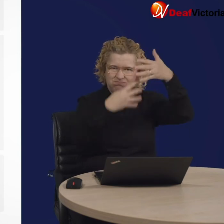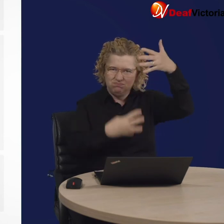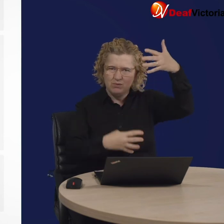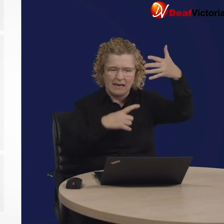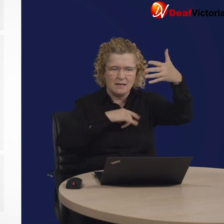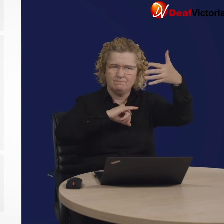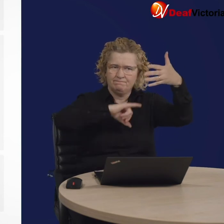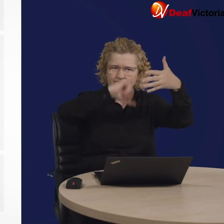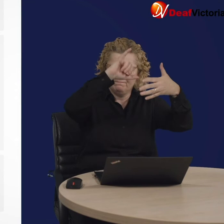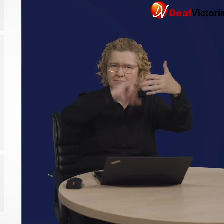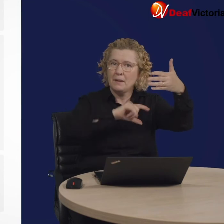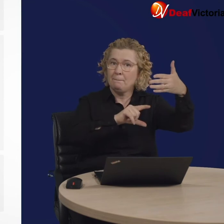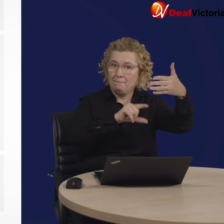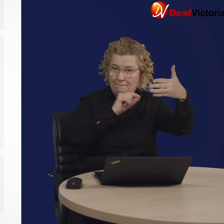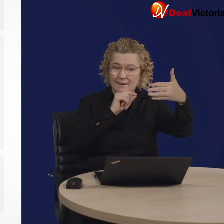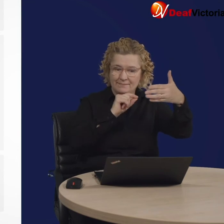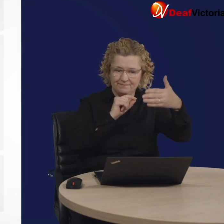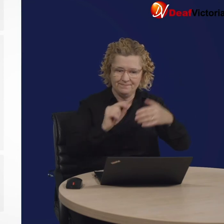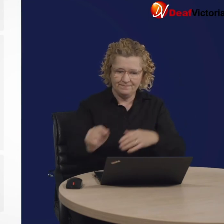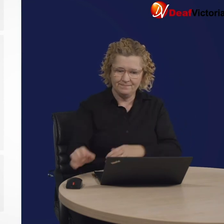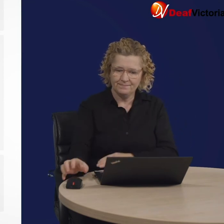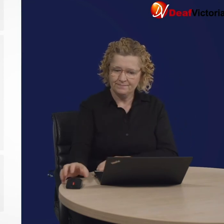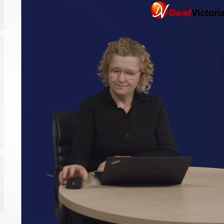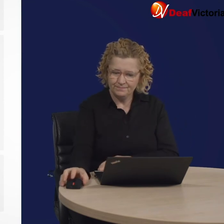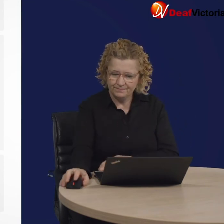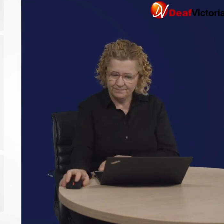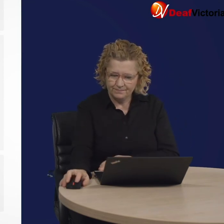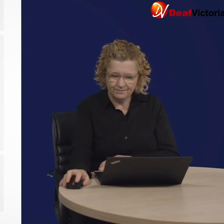There's a list of options to pick from.